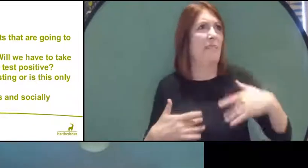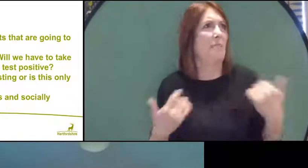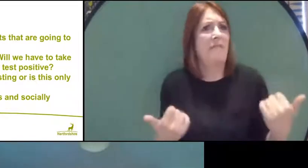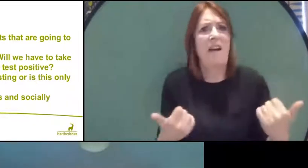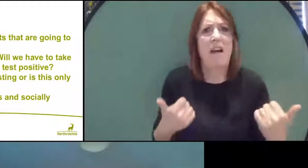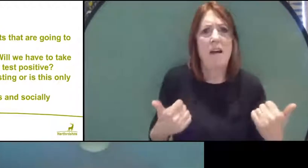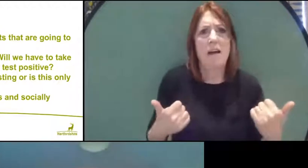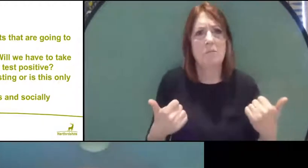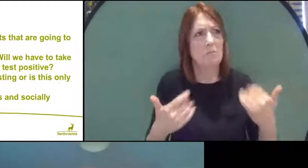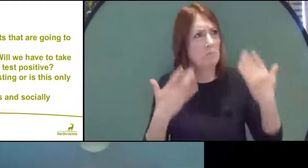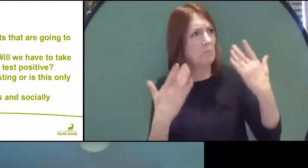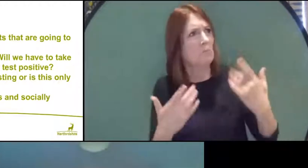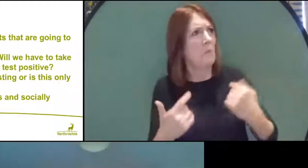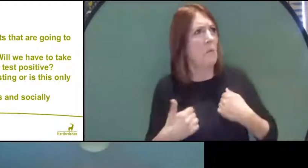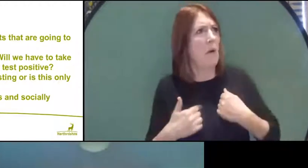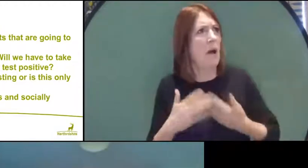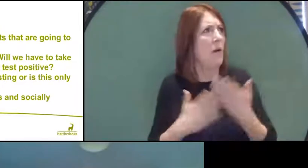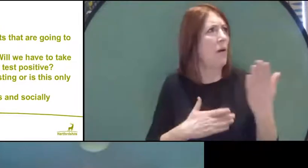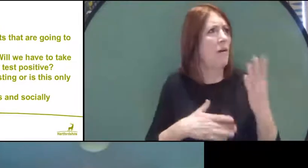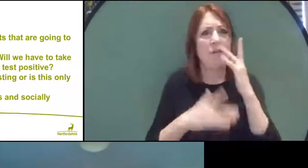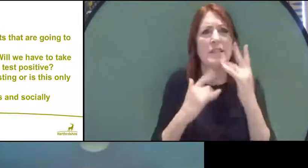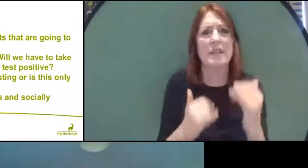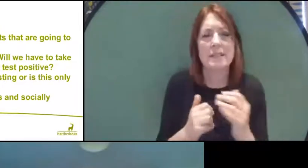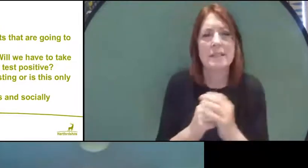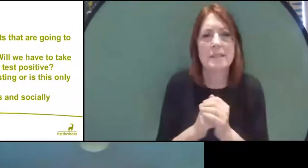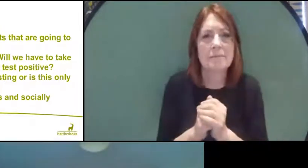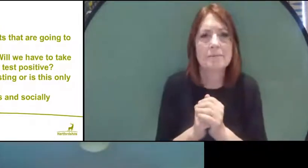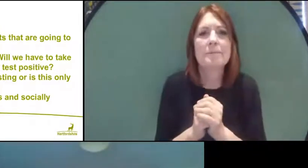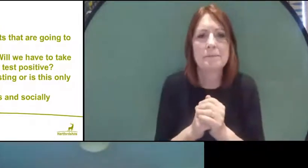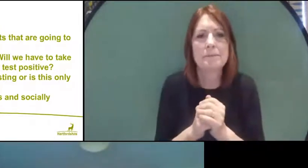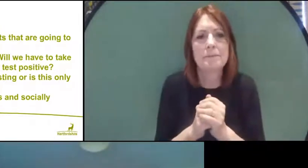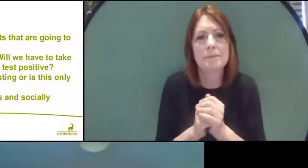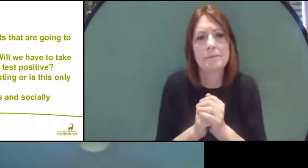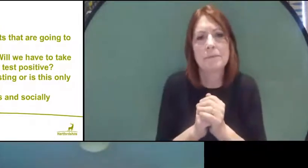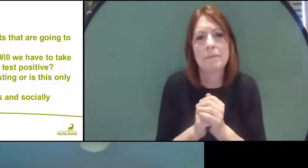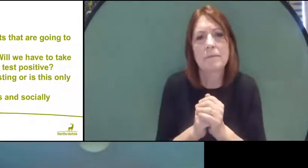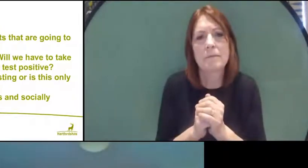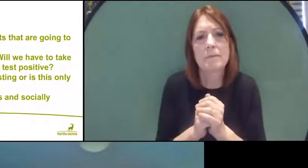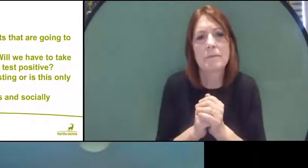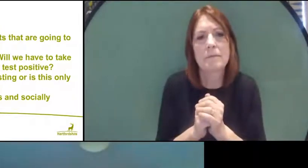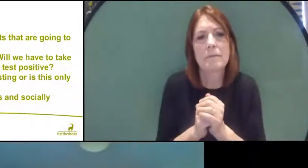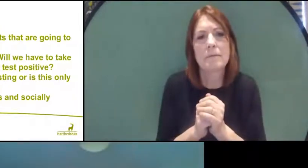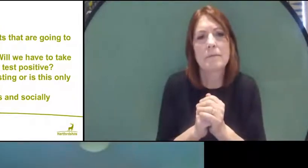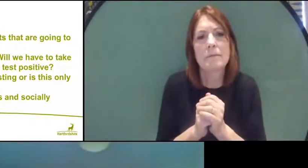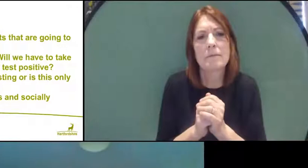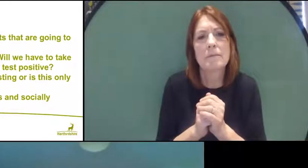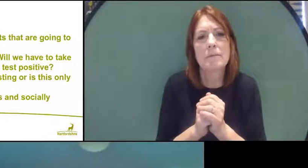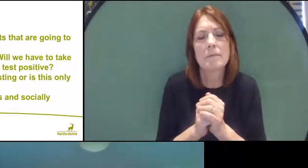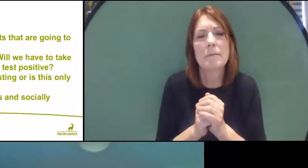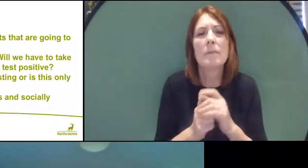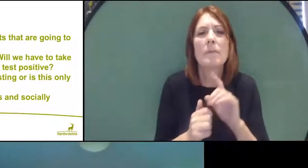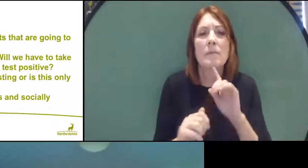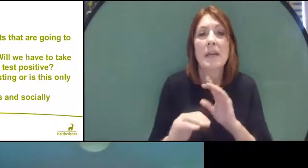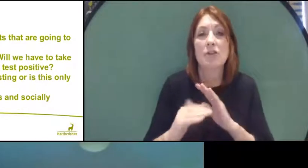they wouldn't go for a test, with symptoms. So we're introducing these tests and the good